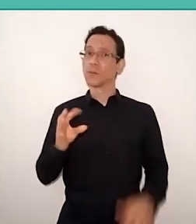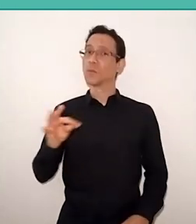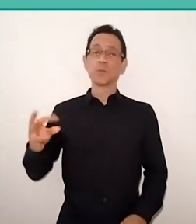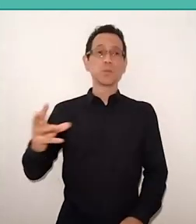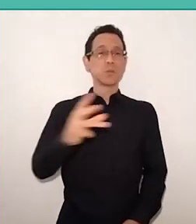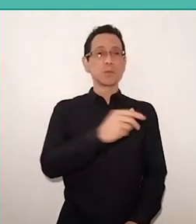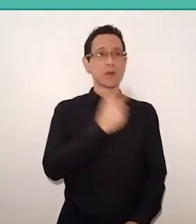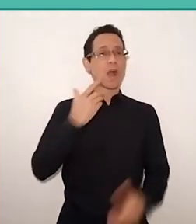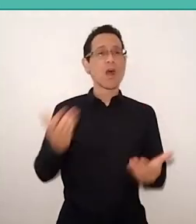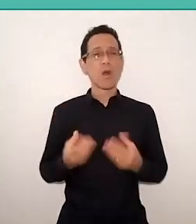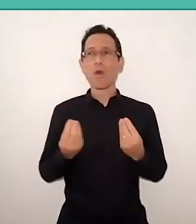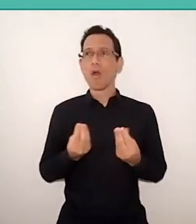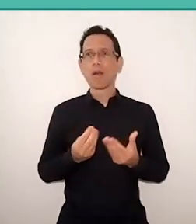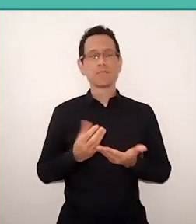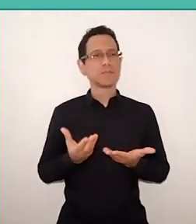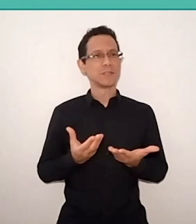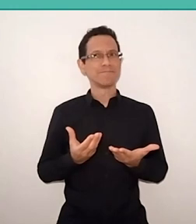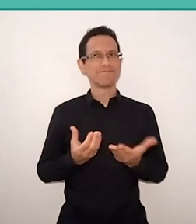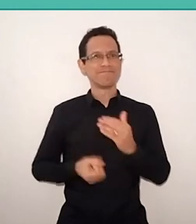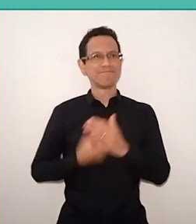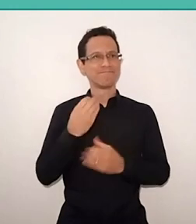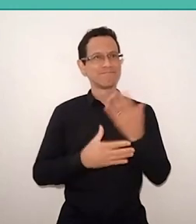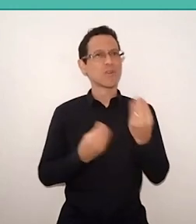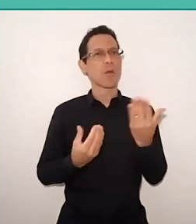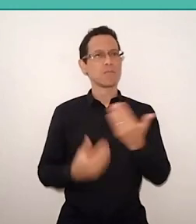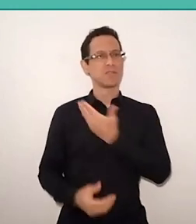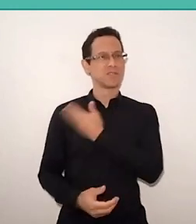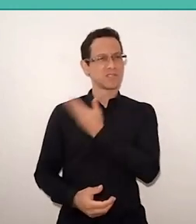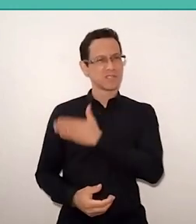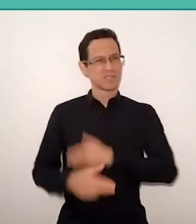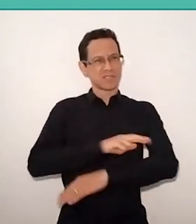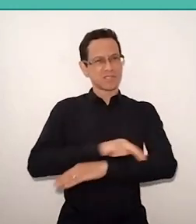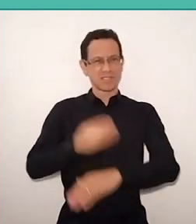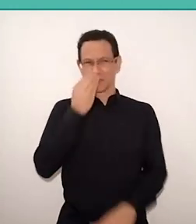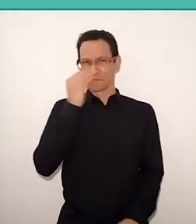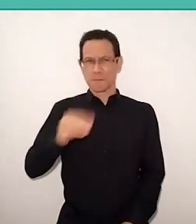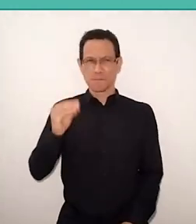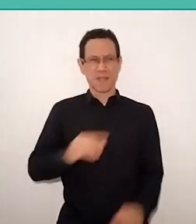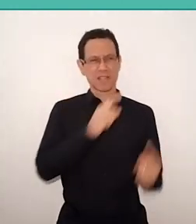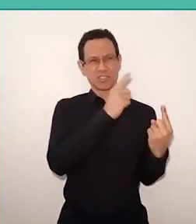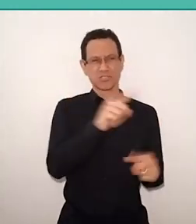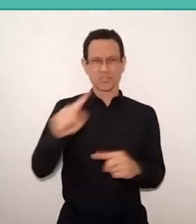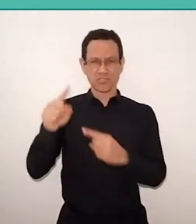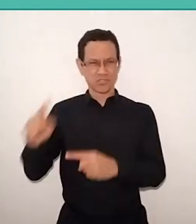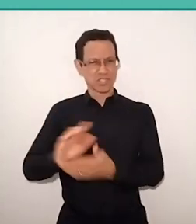of misogyny, of racism, of violence, of hate, reinvent Paulo Freire how?